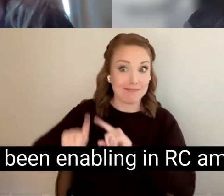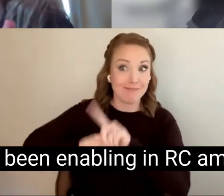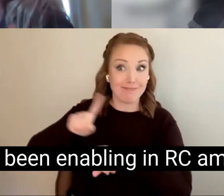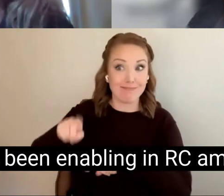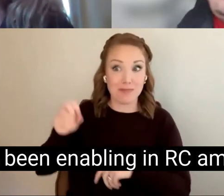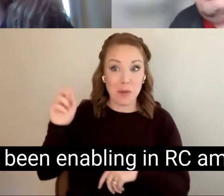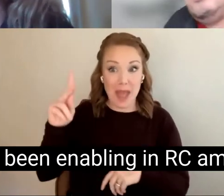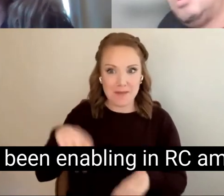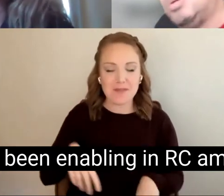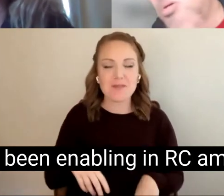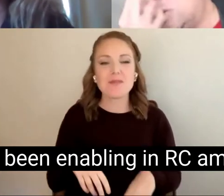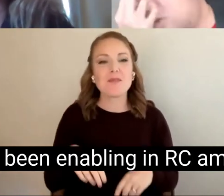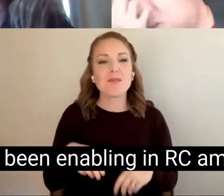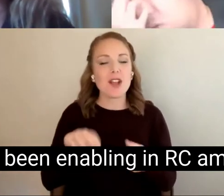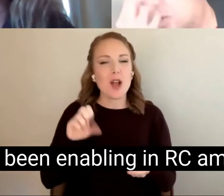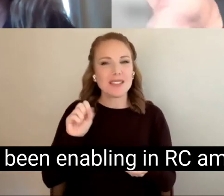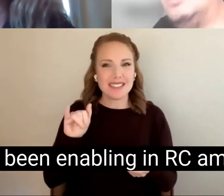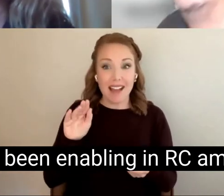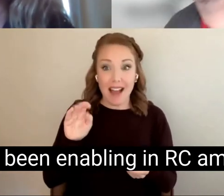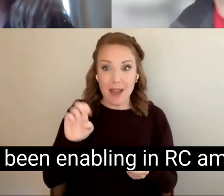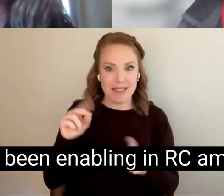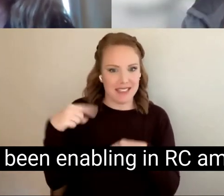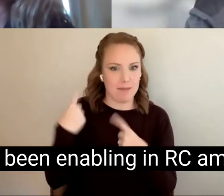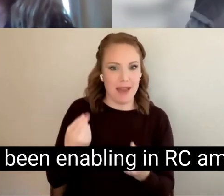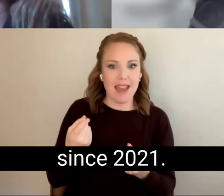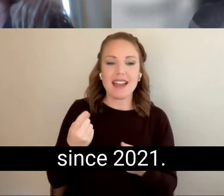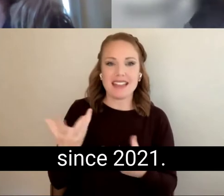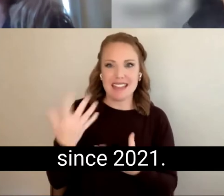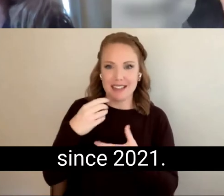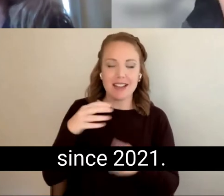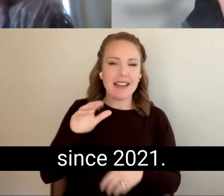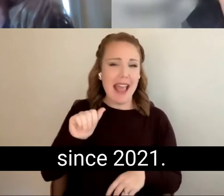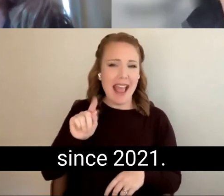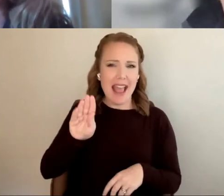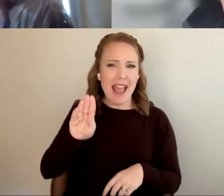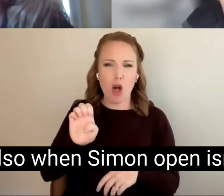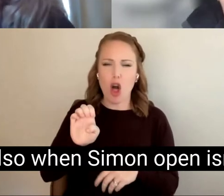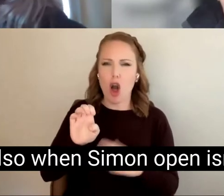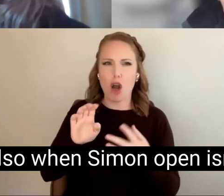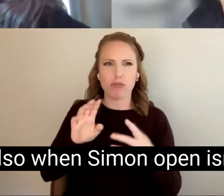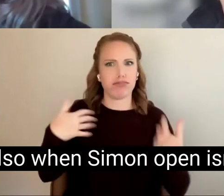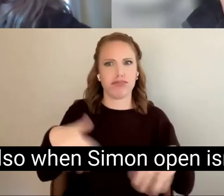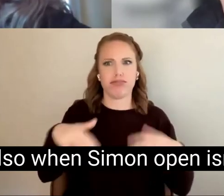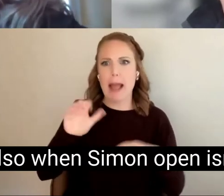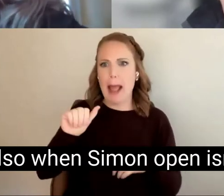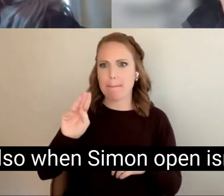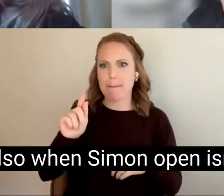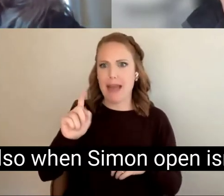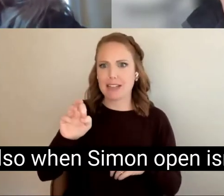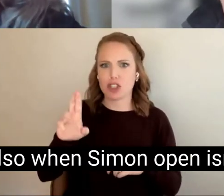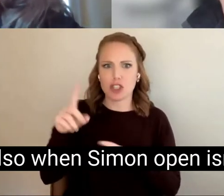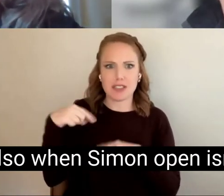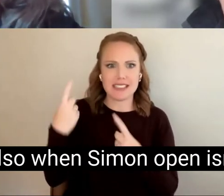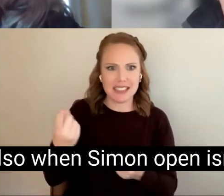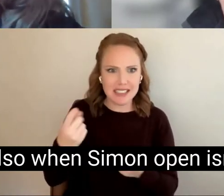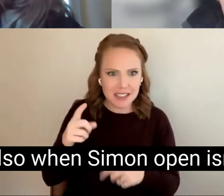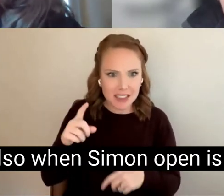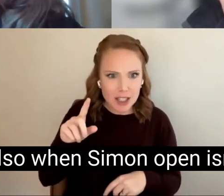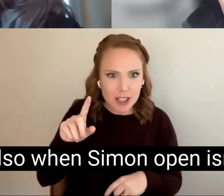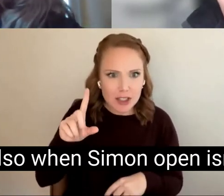So Simon's been enabling in RC ambassadors since 2021. That's also when Simon open isn't ABLE